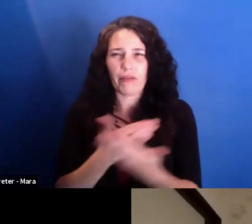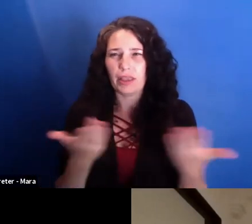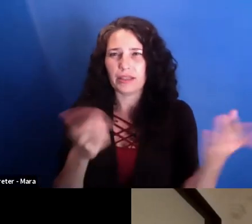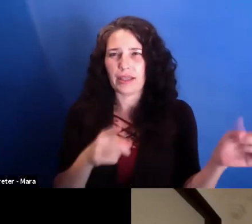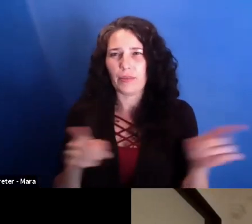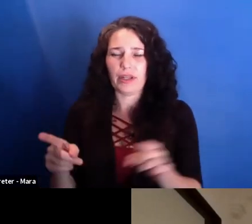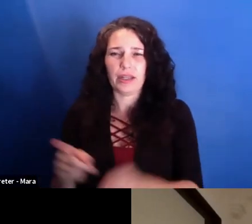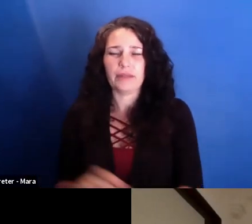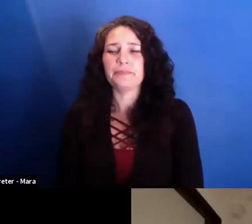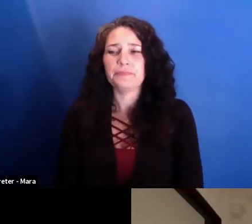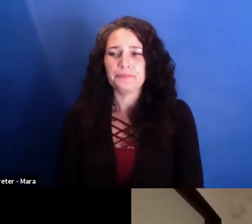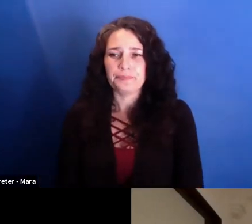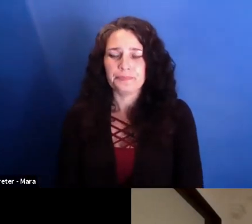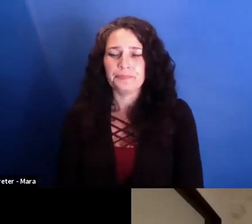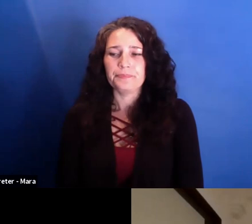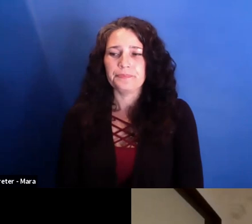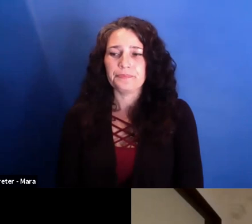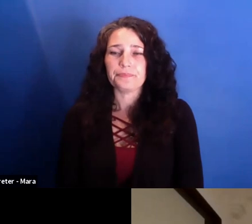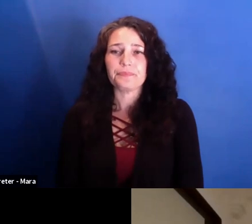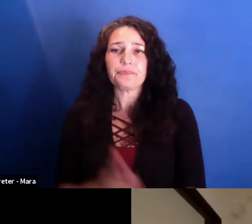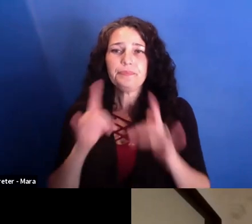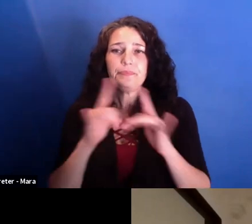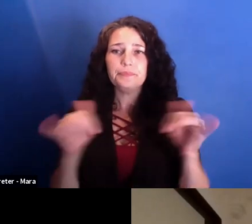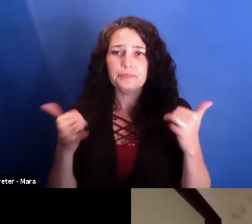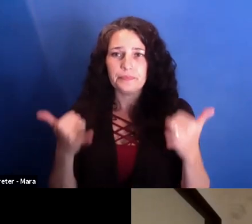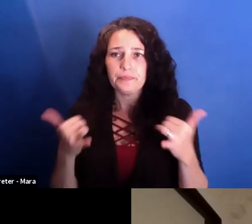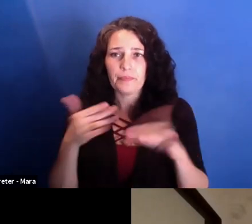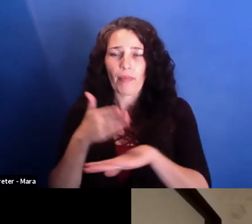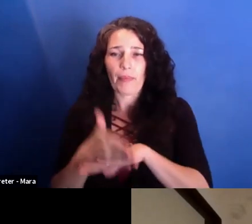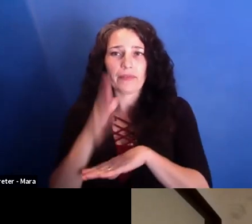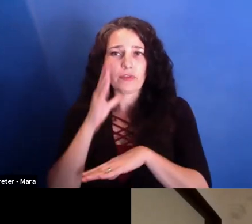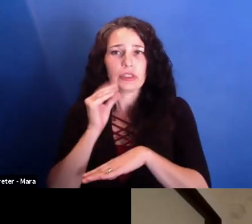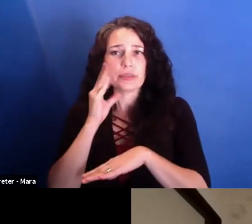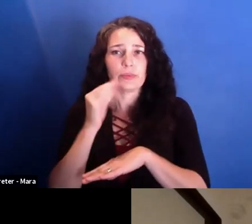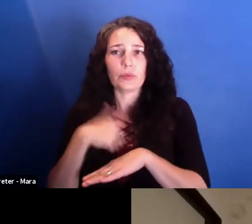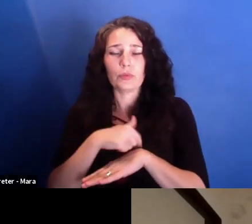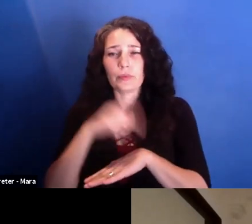But at the same time, now after we had the experience, we have to understand that we have to find another way.